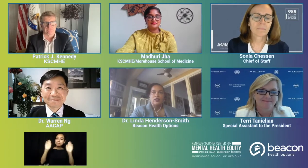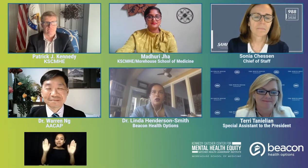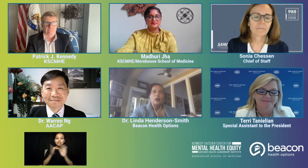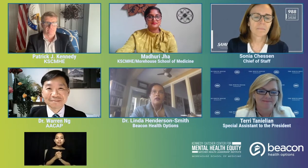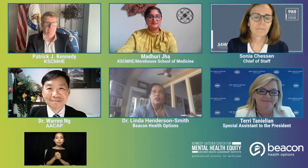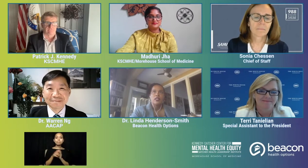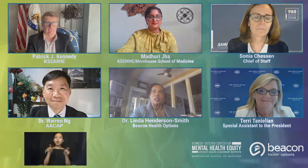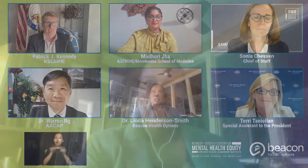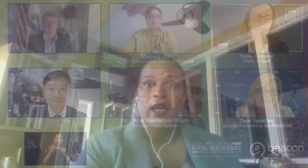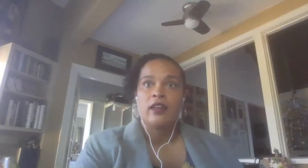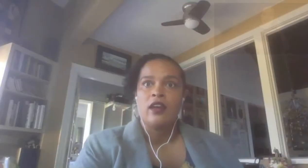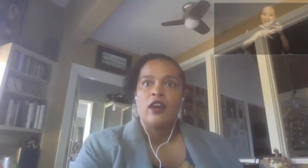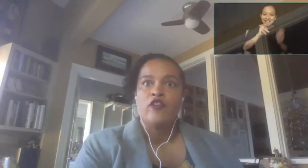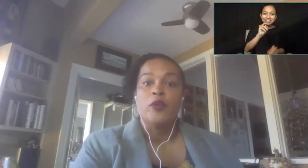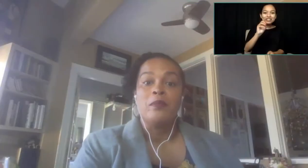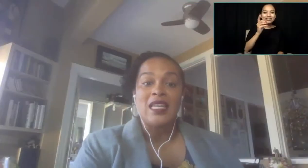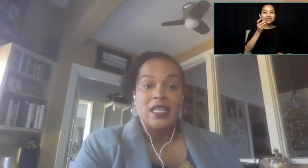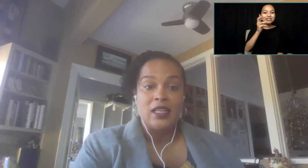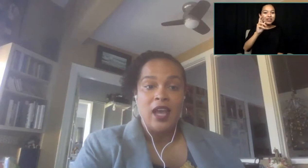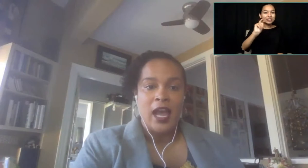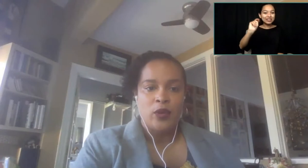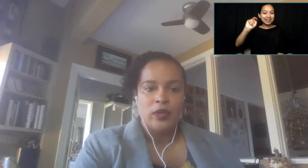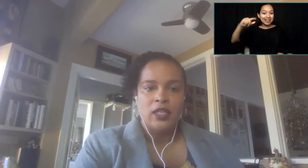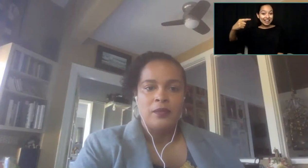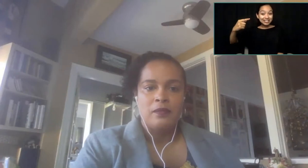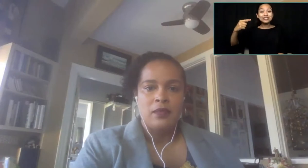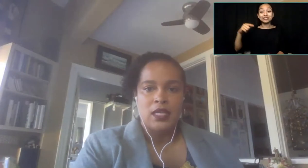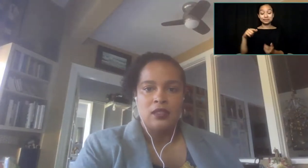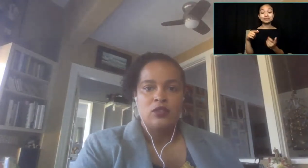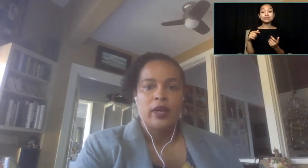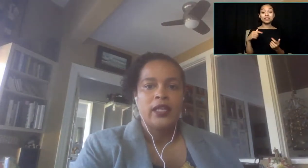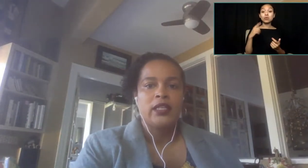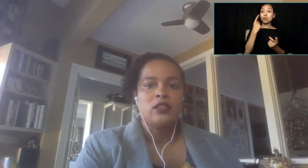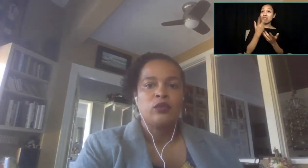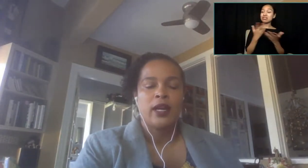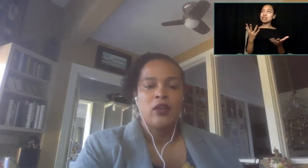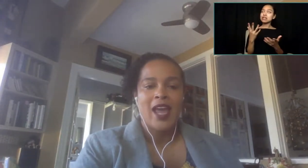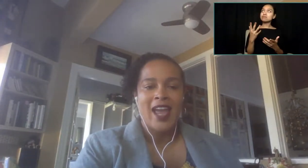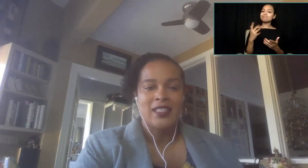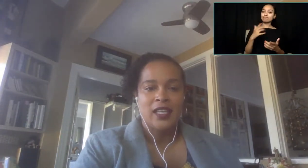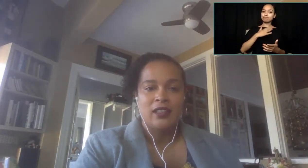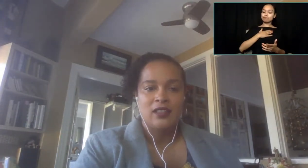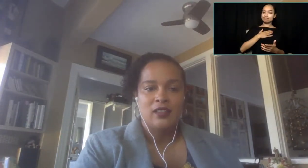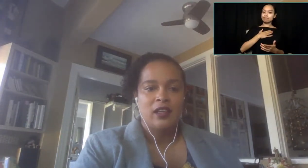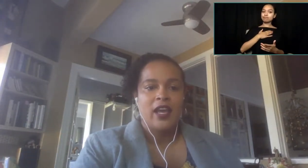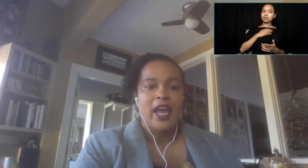I think one of the things that, for me, equity means is around access.